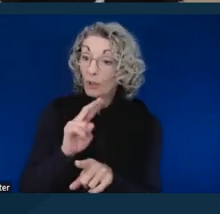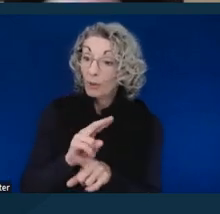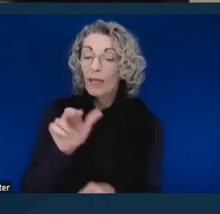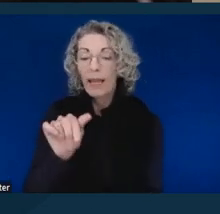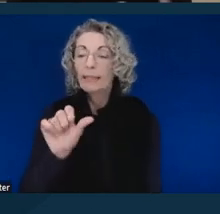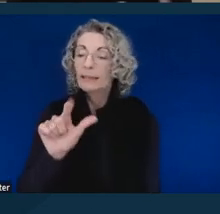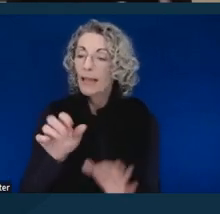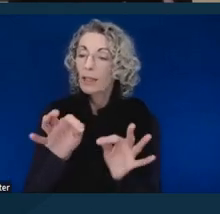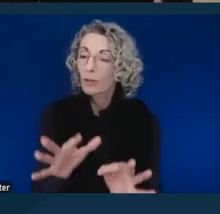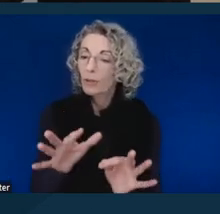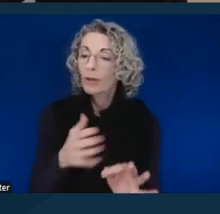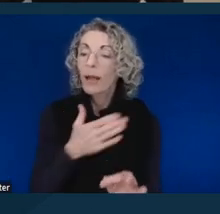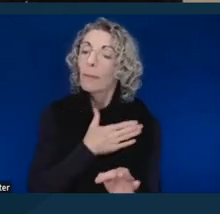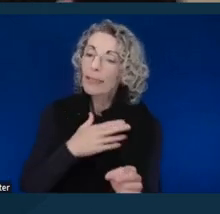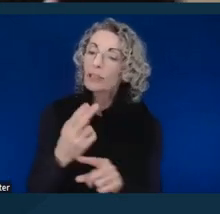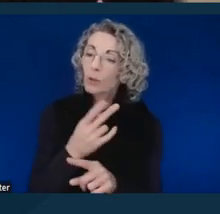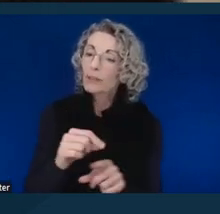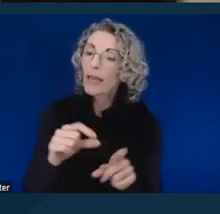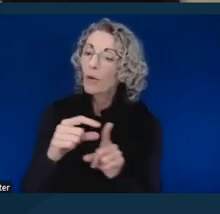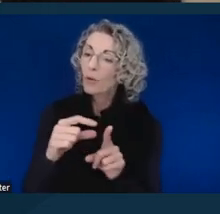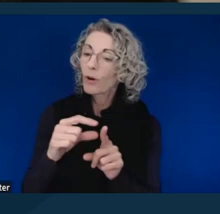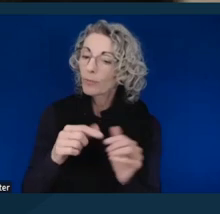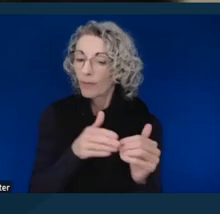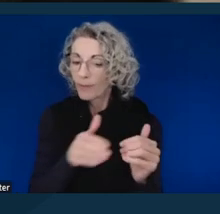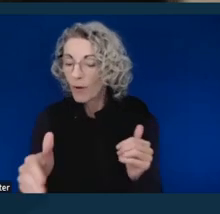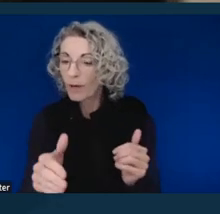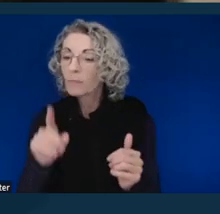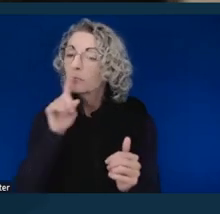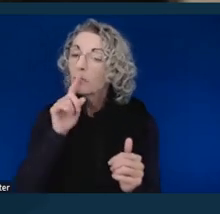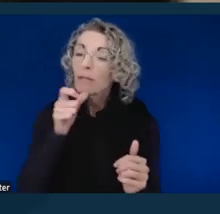That is what the request says. We're not requesting a deaf interpreter, we're requesting an ASL interpreter.